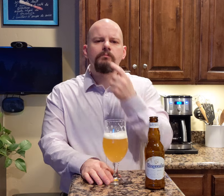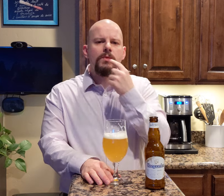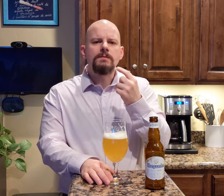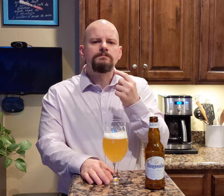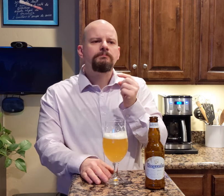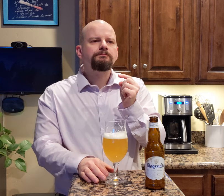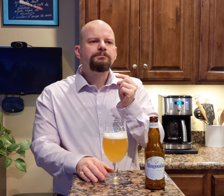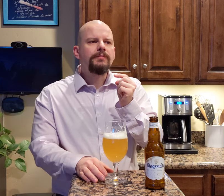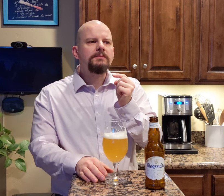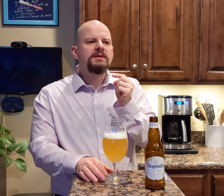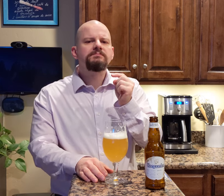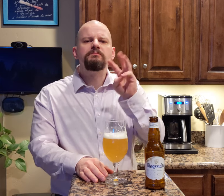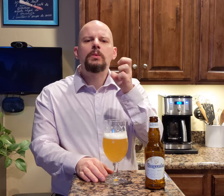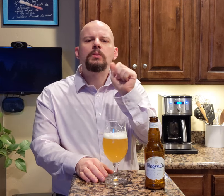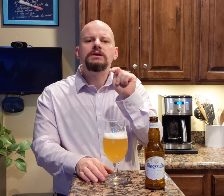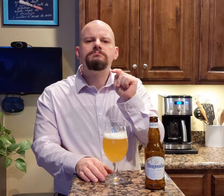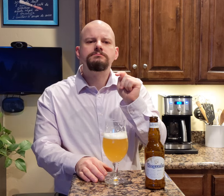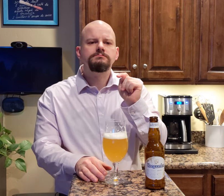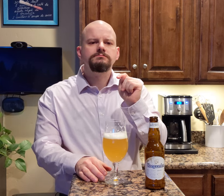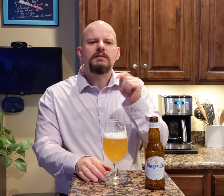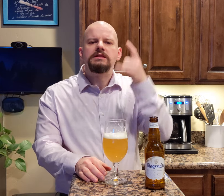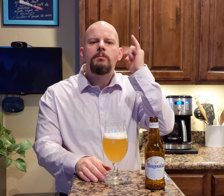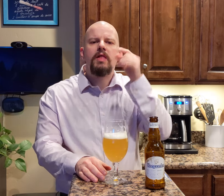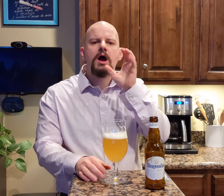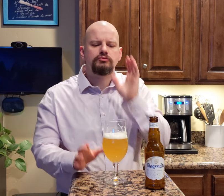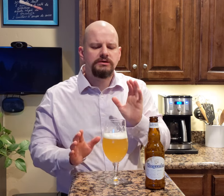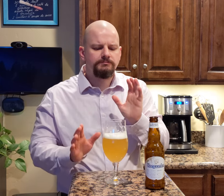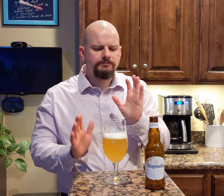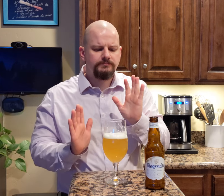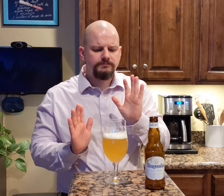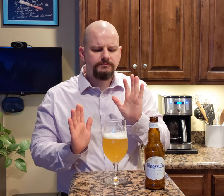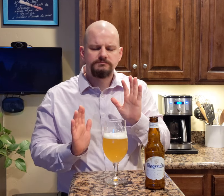I'm tasting the wheat. It's a blonde drink.